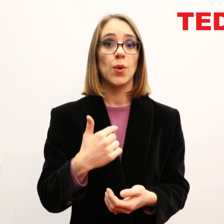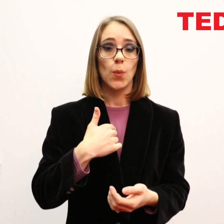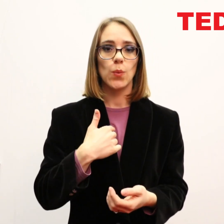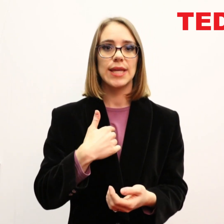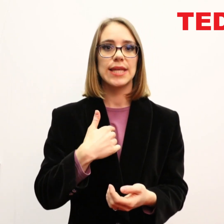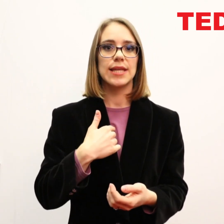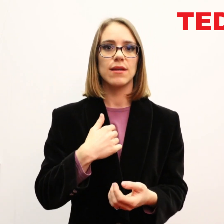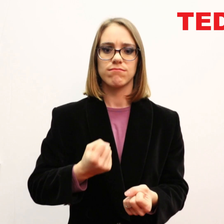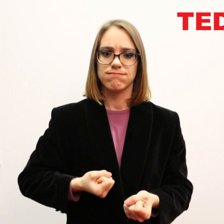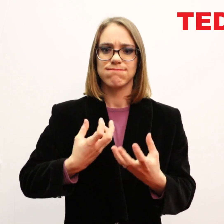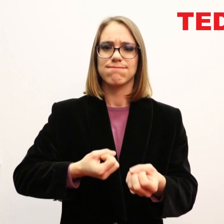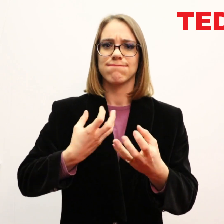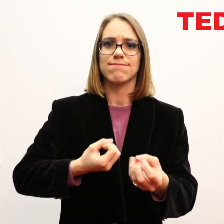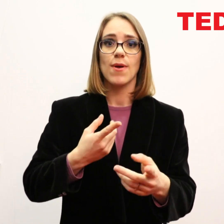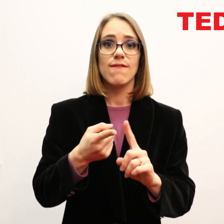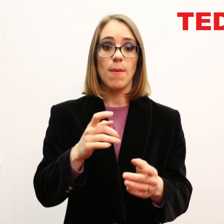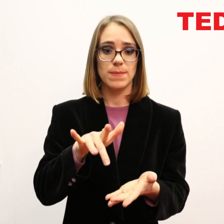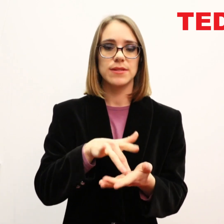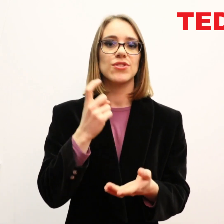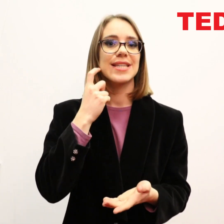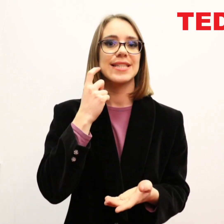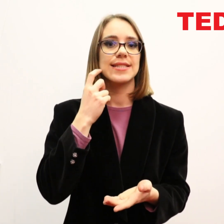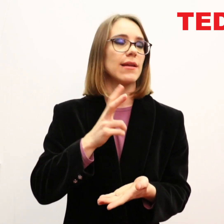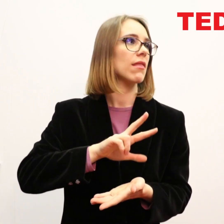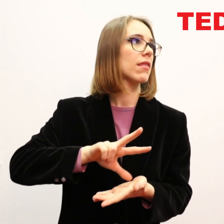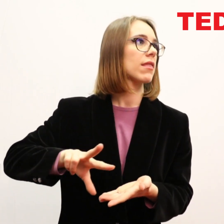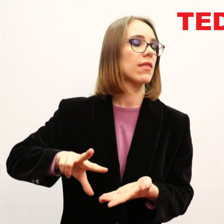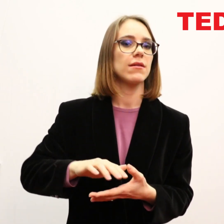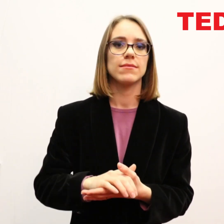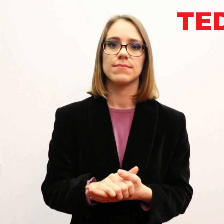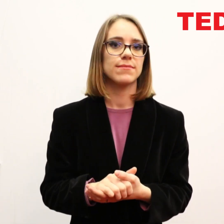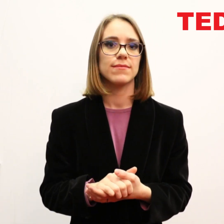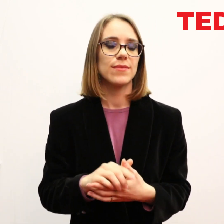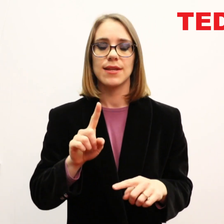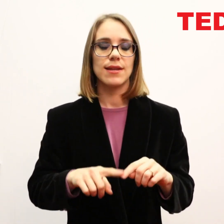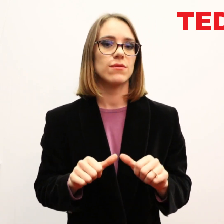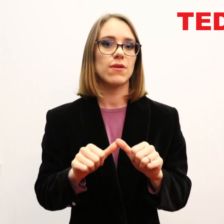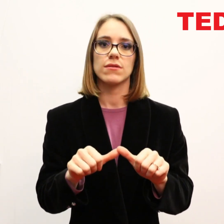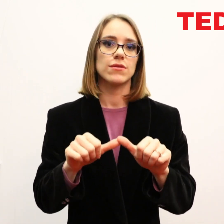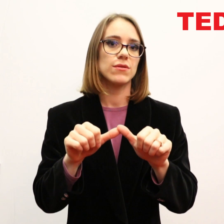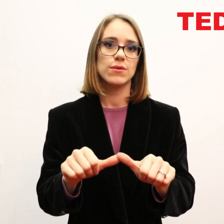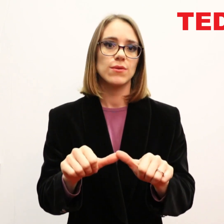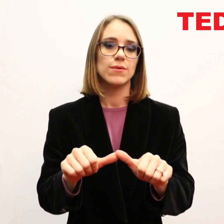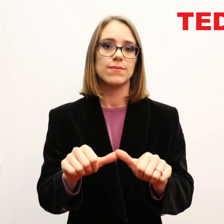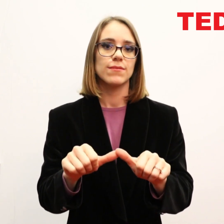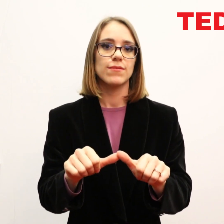We as a Deaf community have been advocating from a position easily silenced. This simply cannot continue.